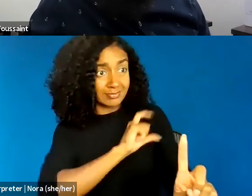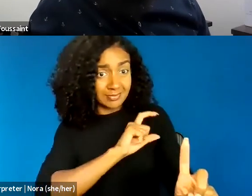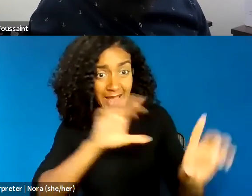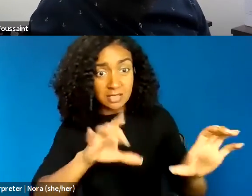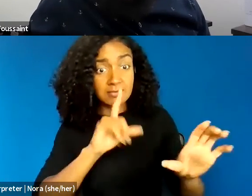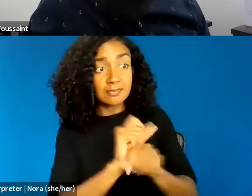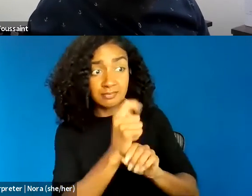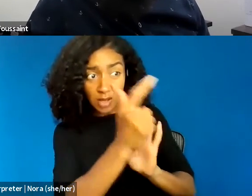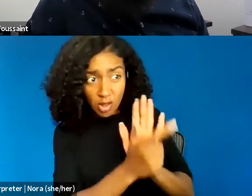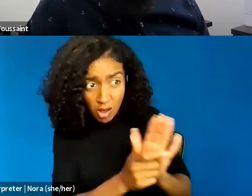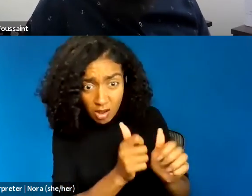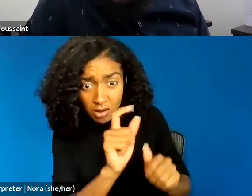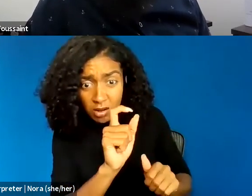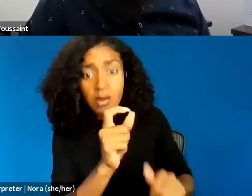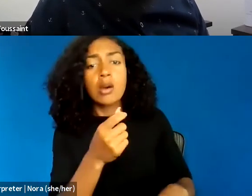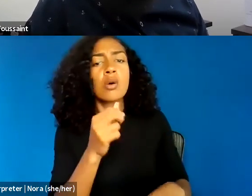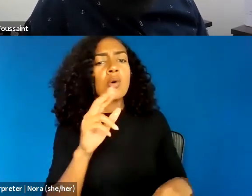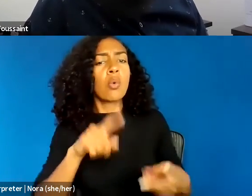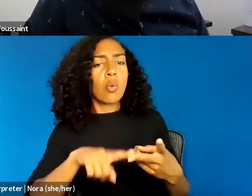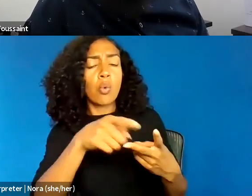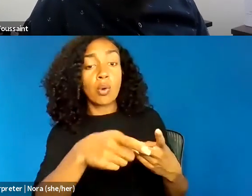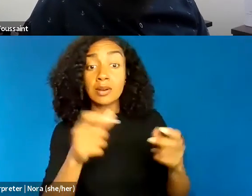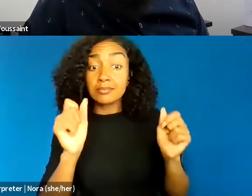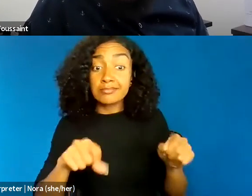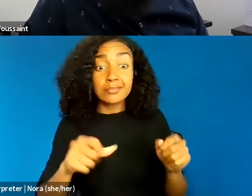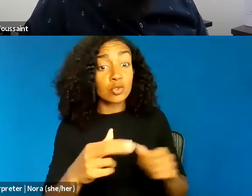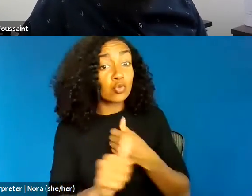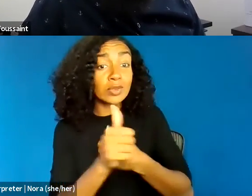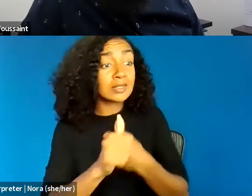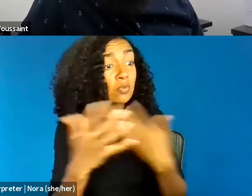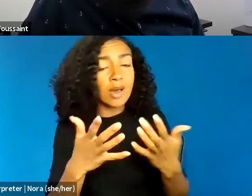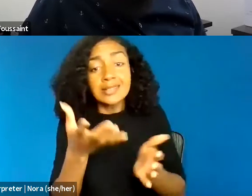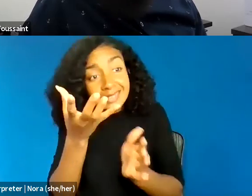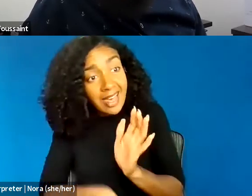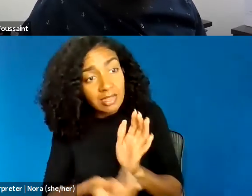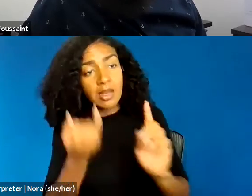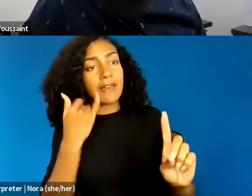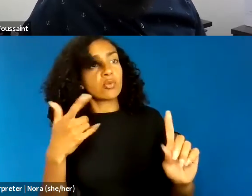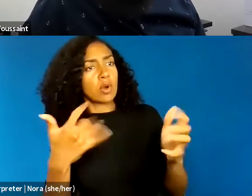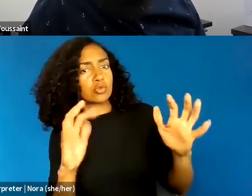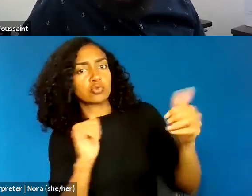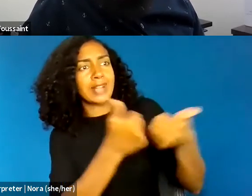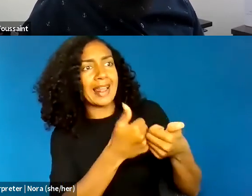if they disobey a police order to challenge perceived unlawful conduct. Further, civil rights lawsuits alleging